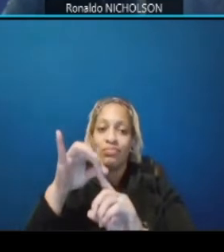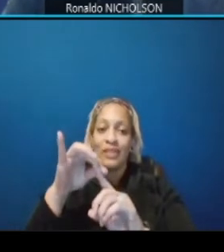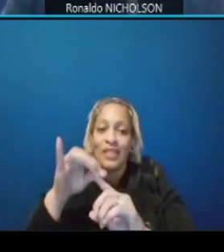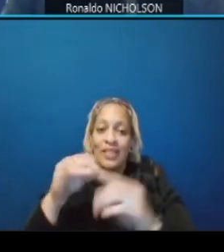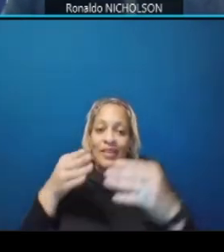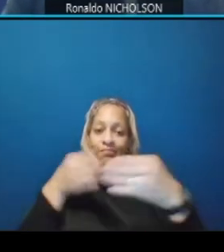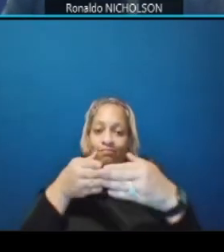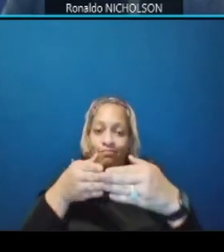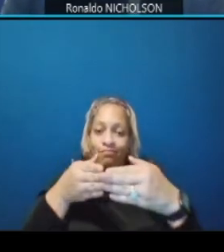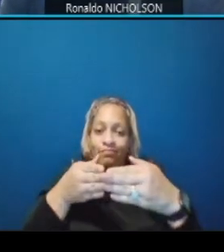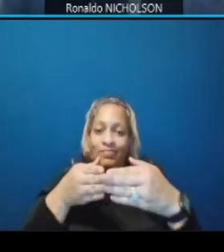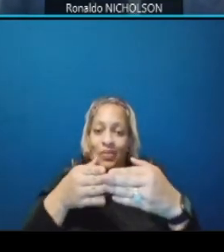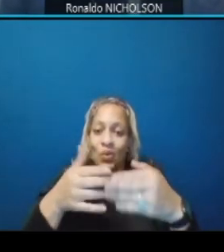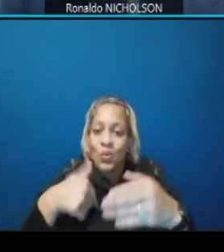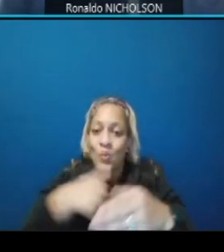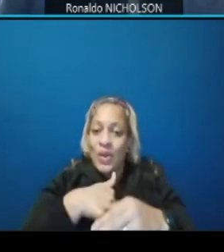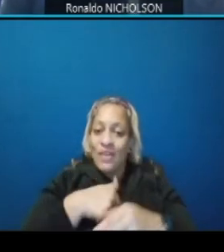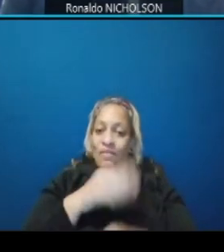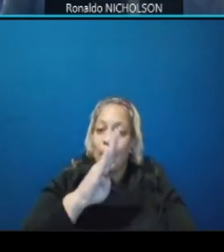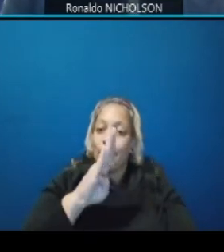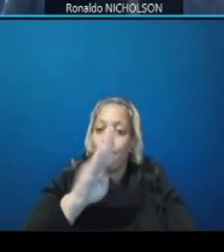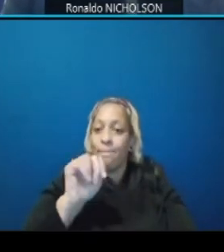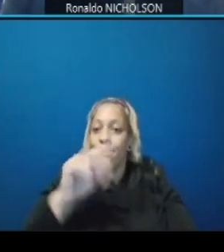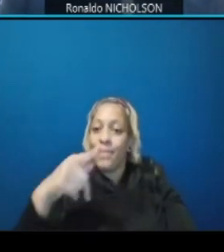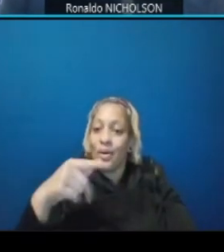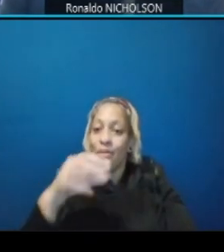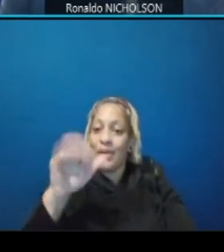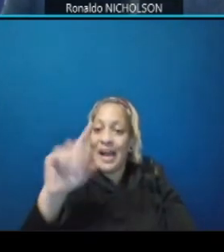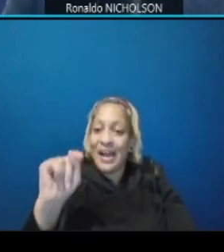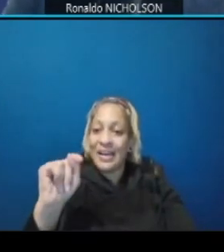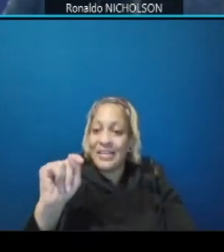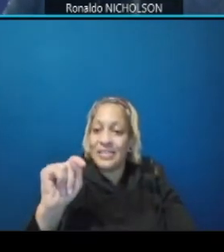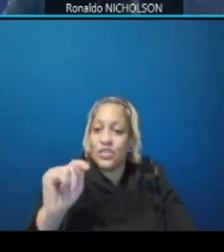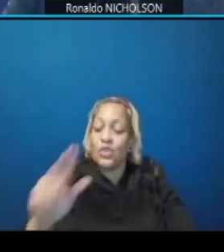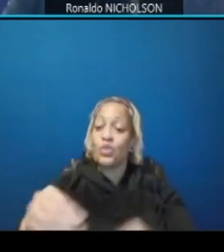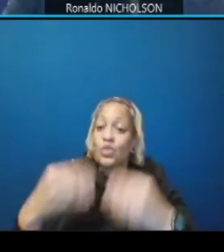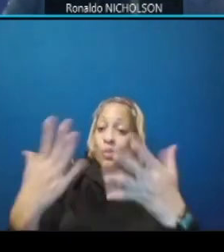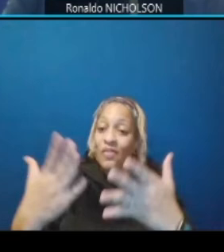to again reduce the shorter pedestrian or provide for the shorter pedestrian crossing